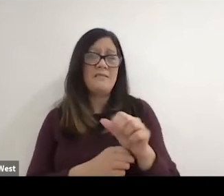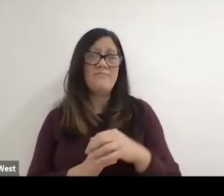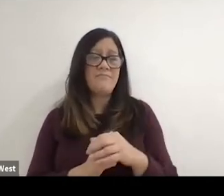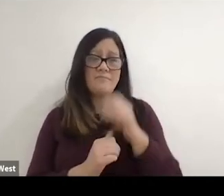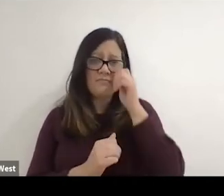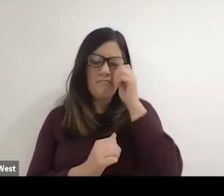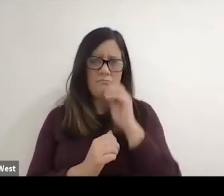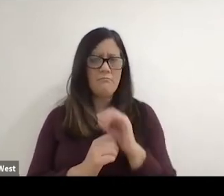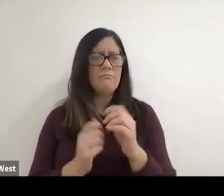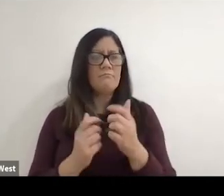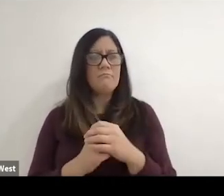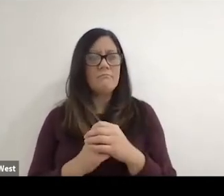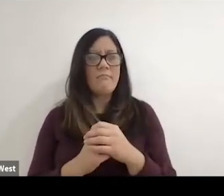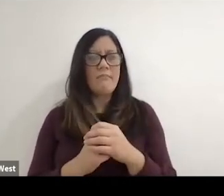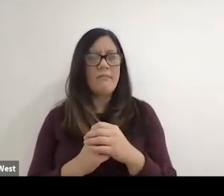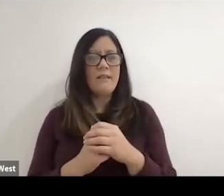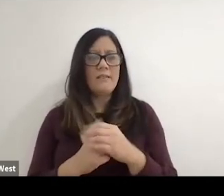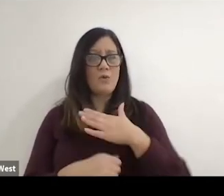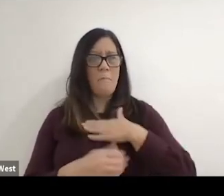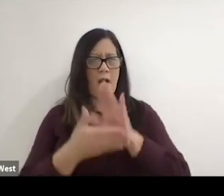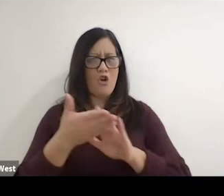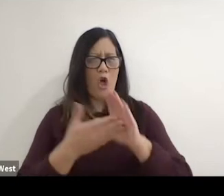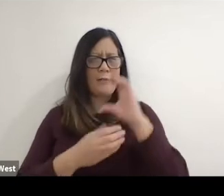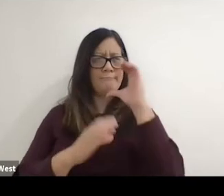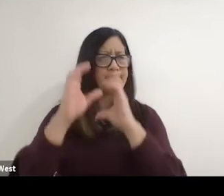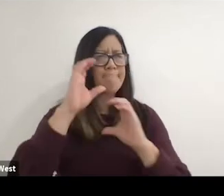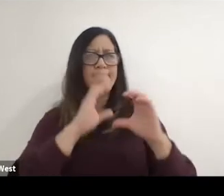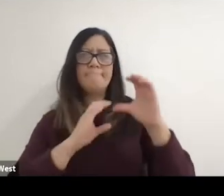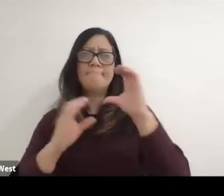and so that was a huge component in my own college search process,